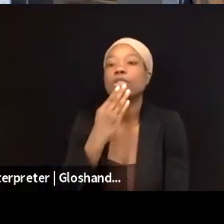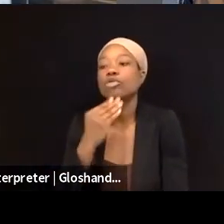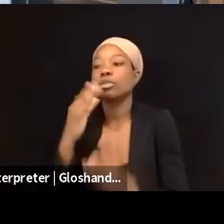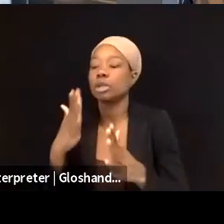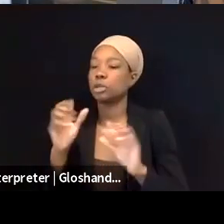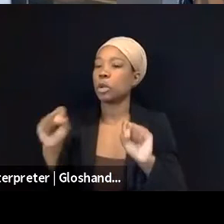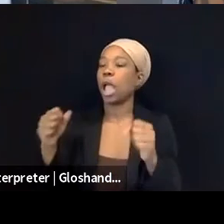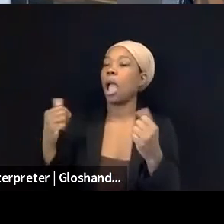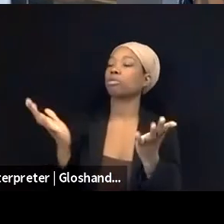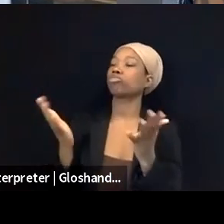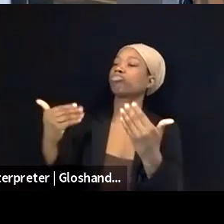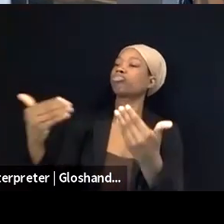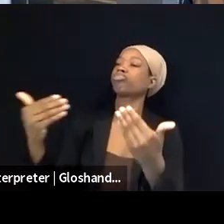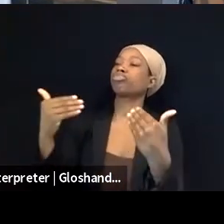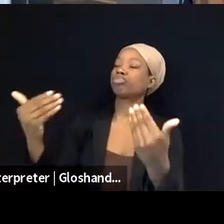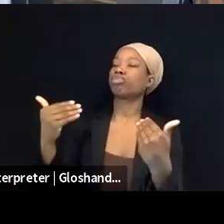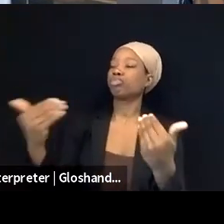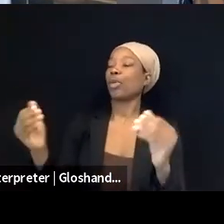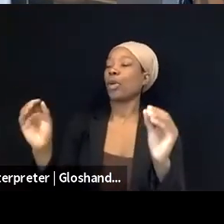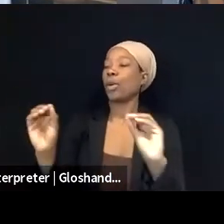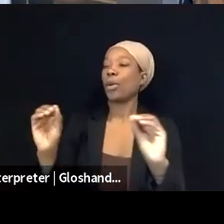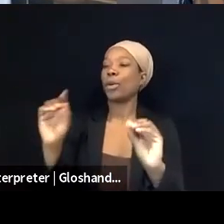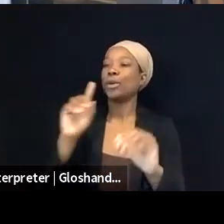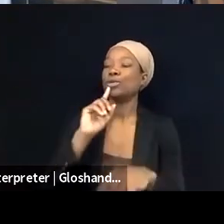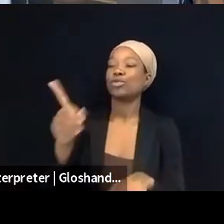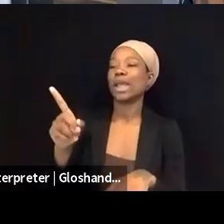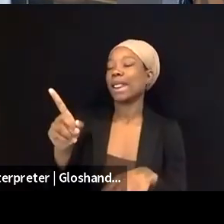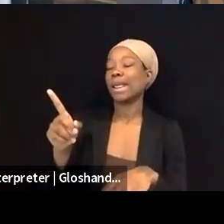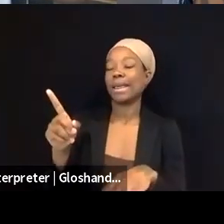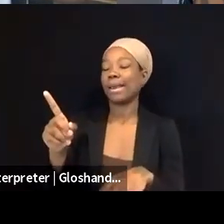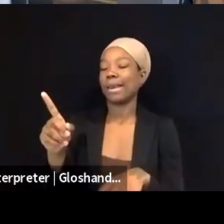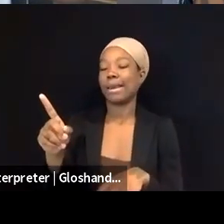because nobody will really, like the law enforcement would not happen with you over the time